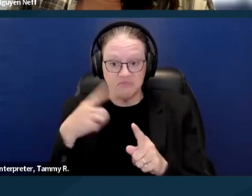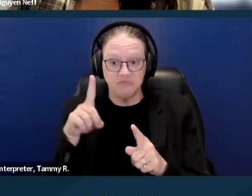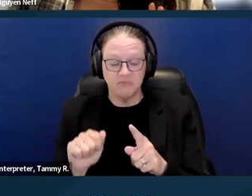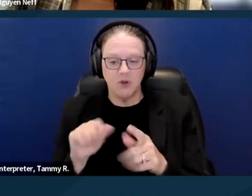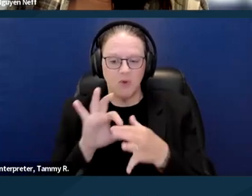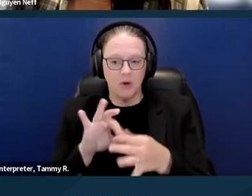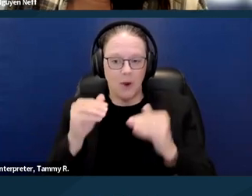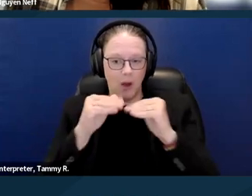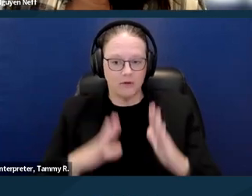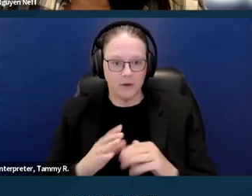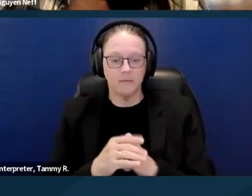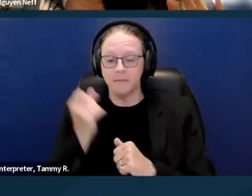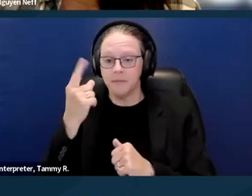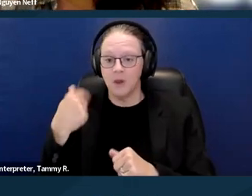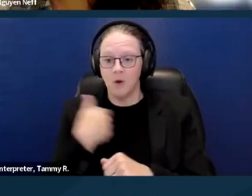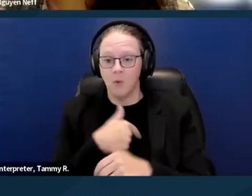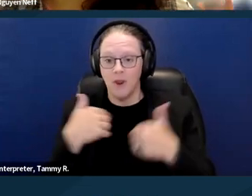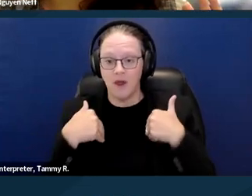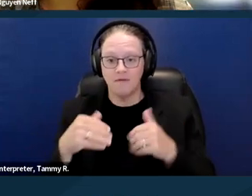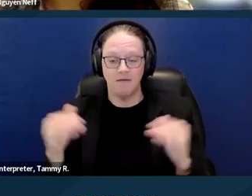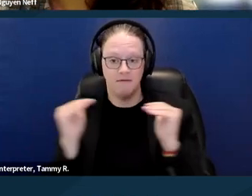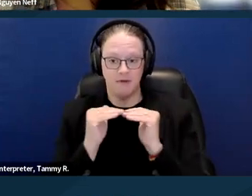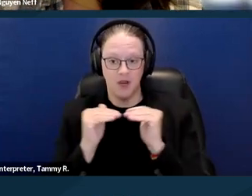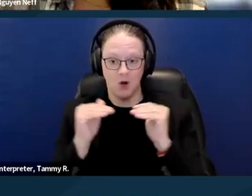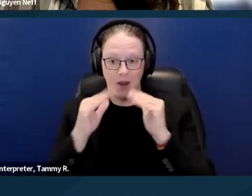So there's a Fair Housing Act or the Fair Housing Amendments Act.